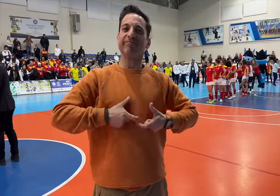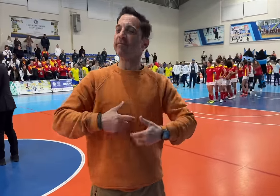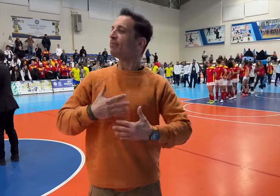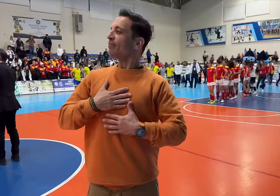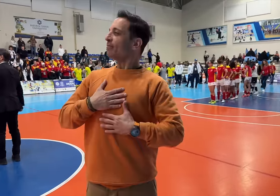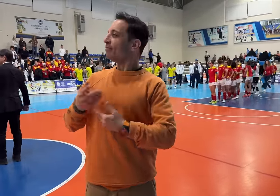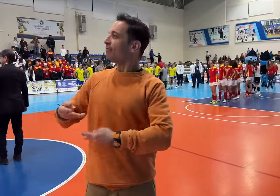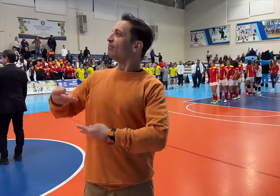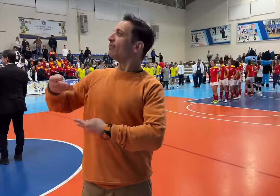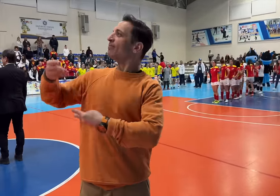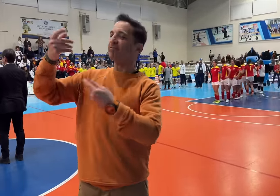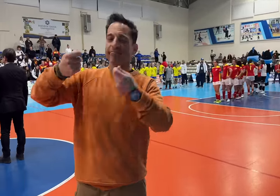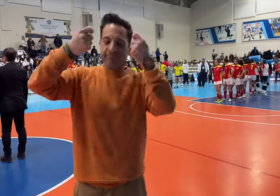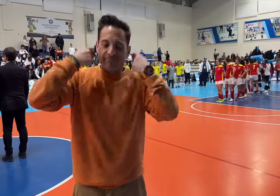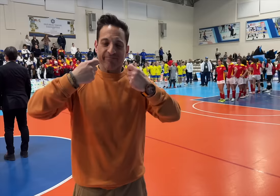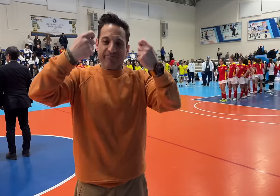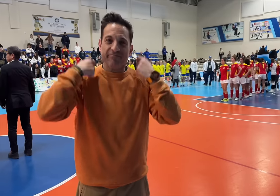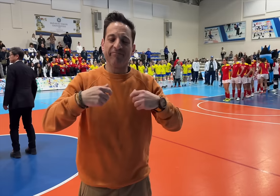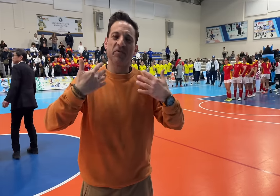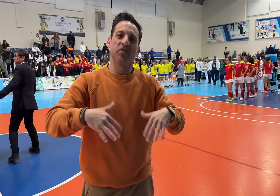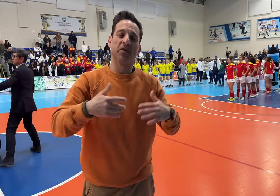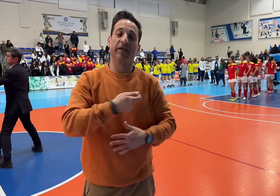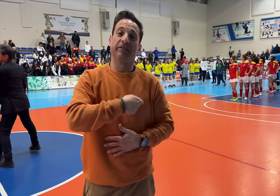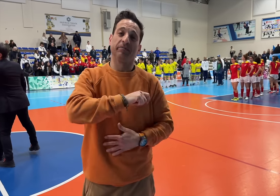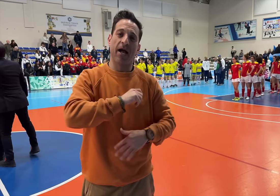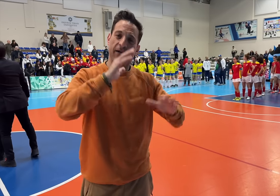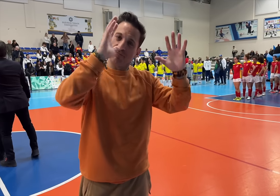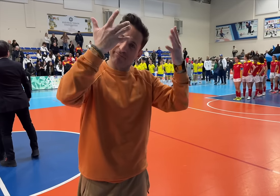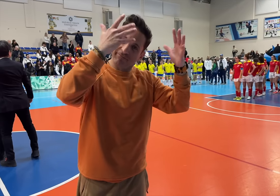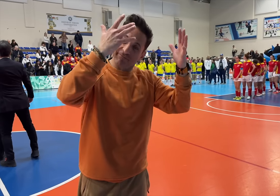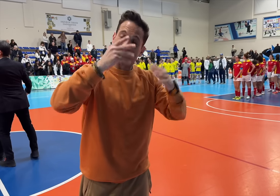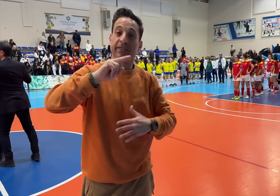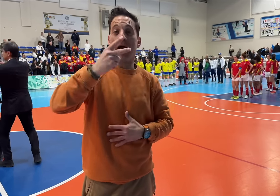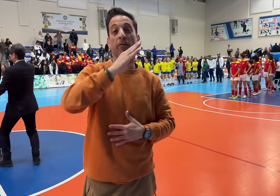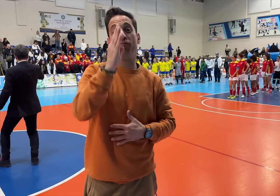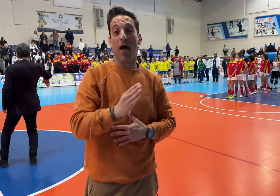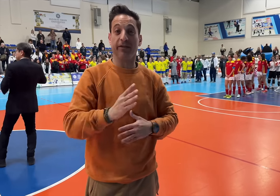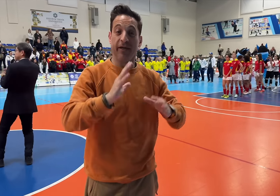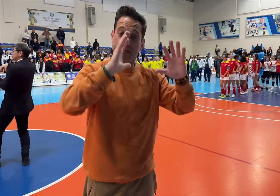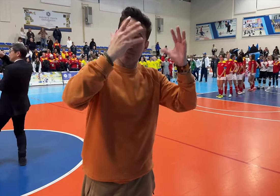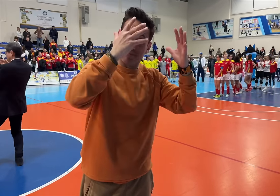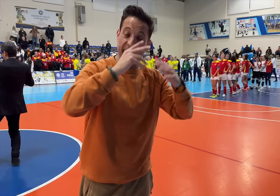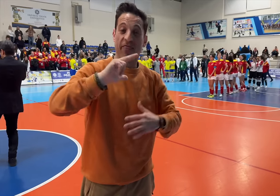given out. Cheers to Spain! The second place went to Brazil and